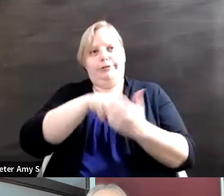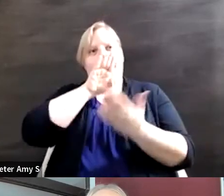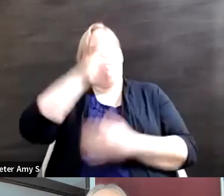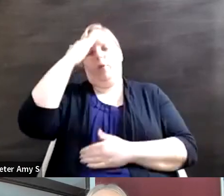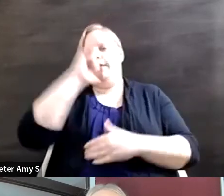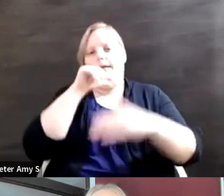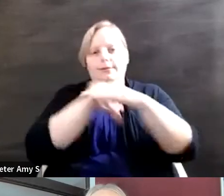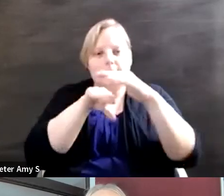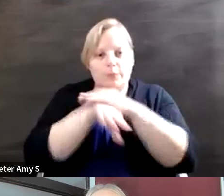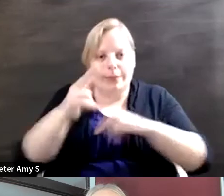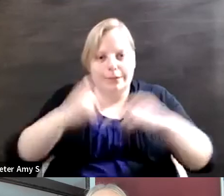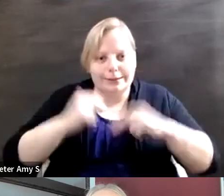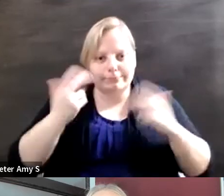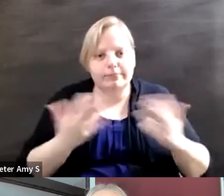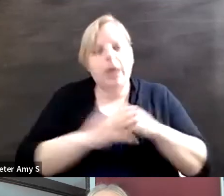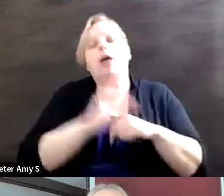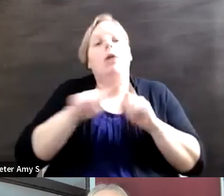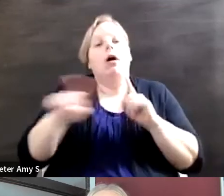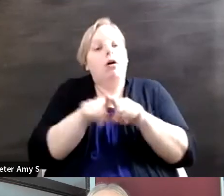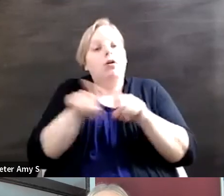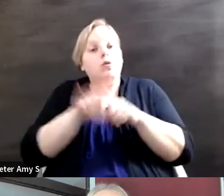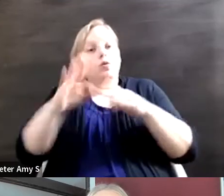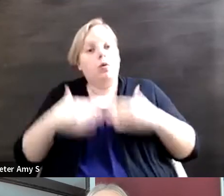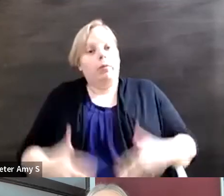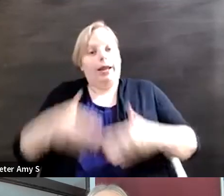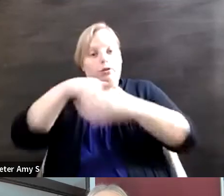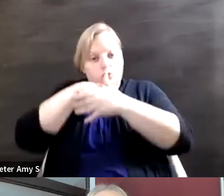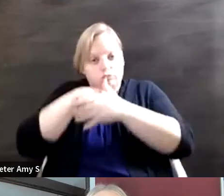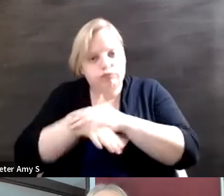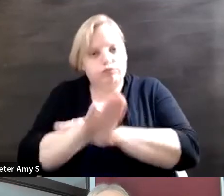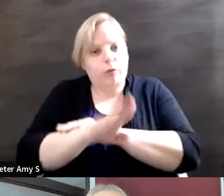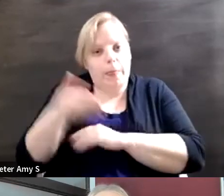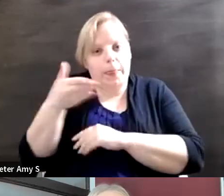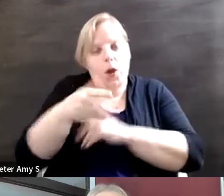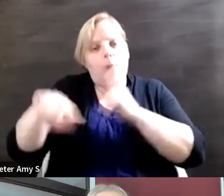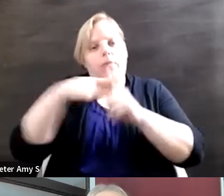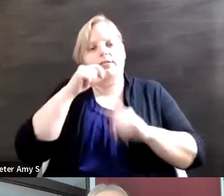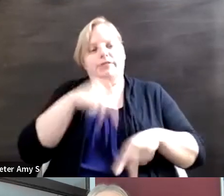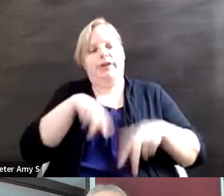the inaccessibility to get your body in the door and not be judged based on the first look or face